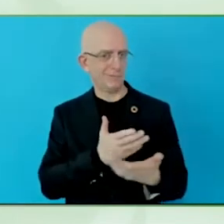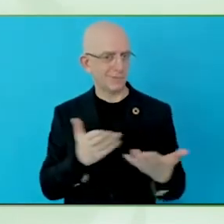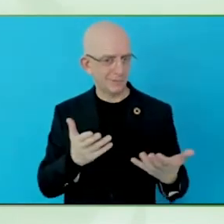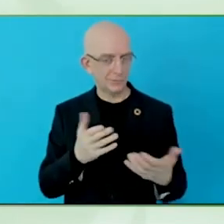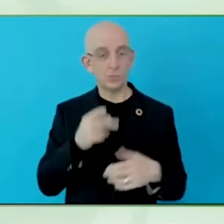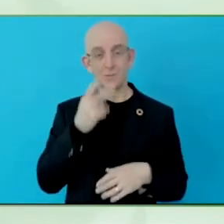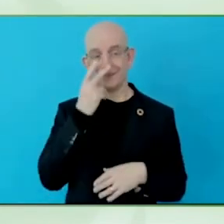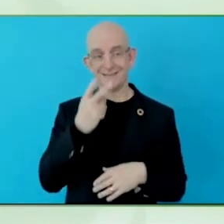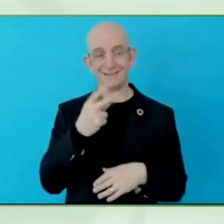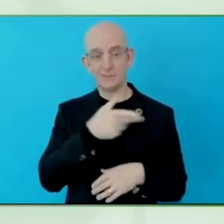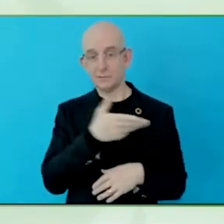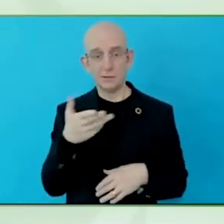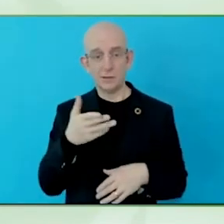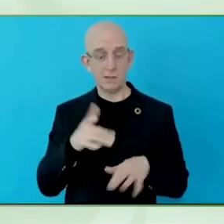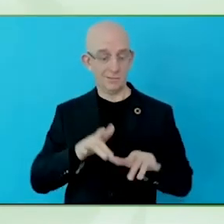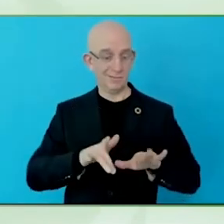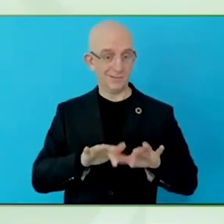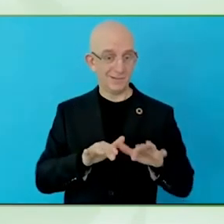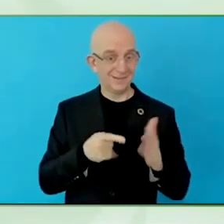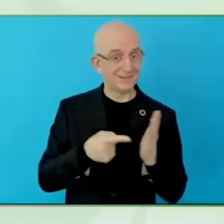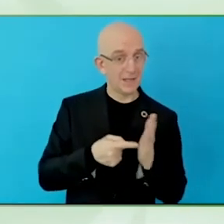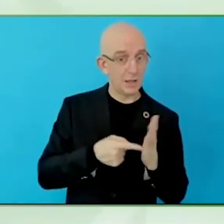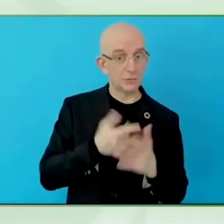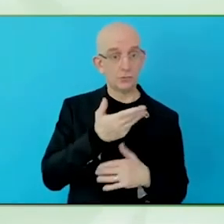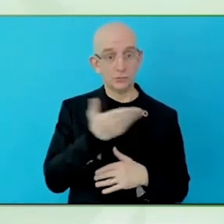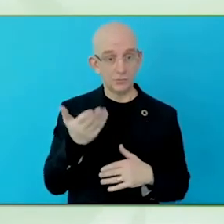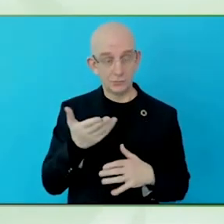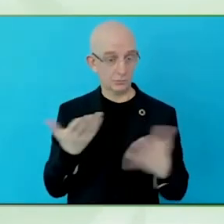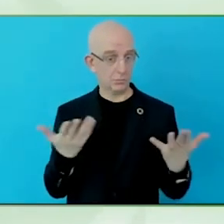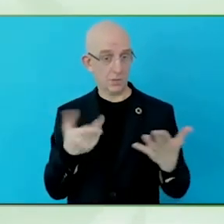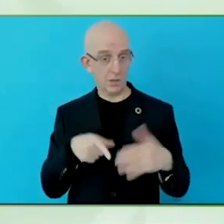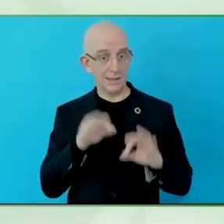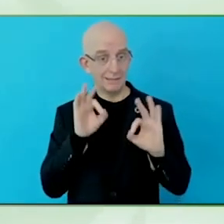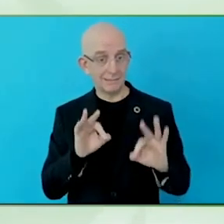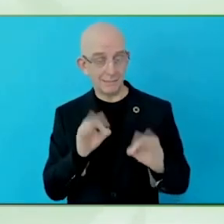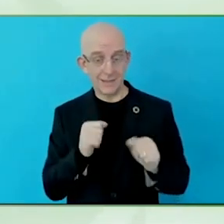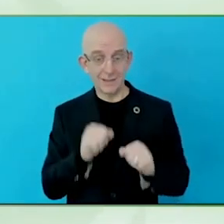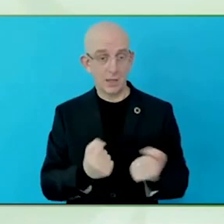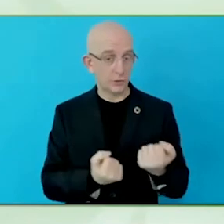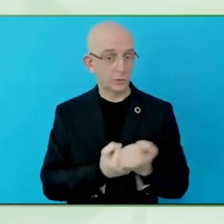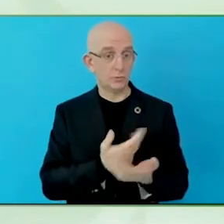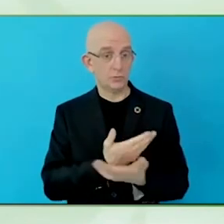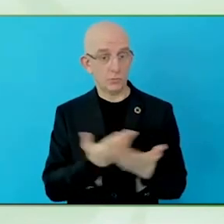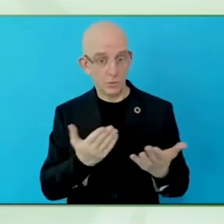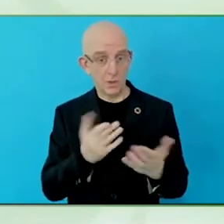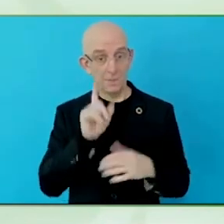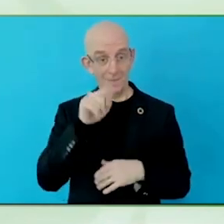the product, but that it should be made in the full use of how digital